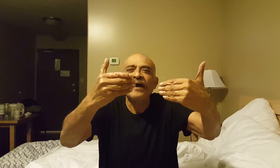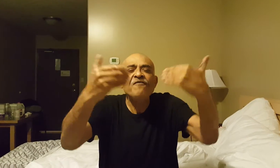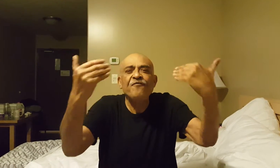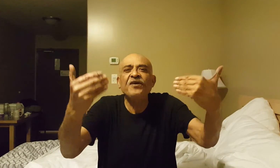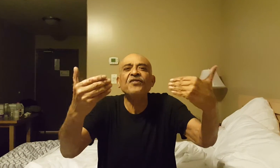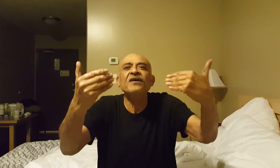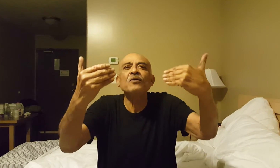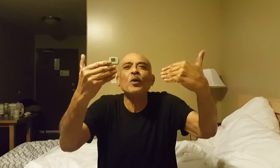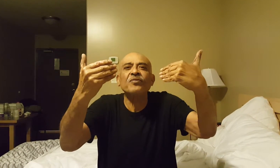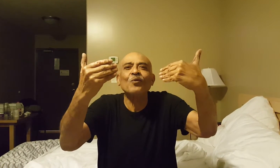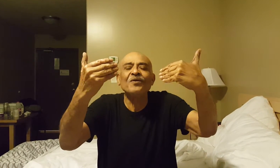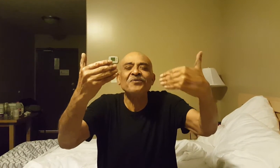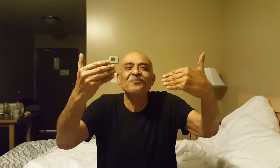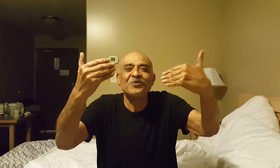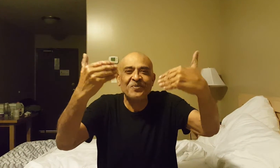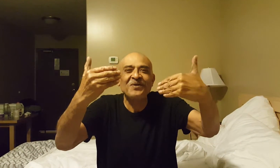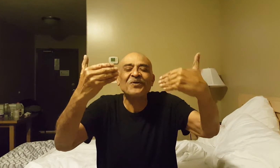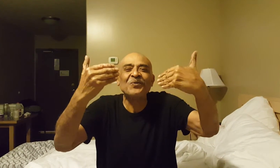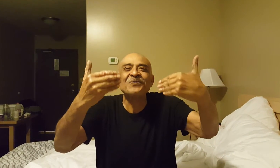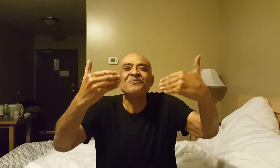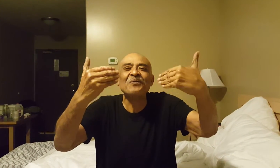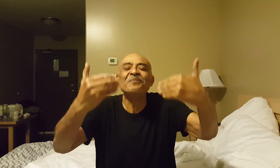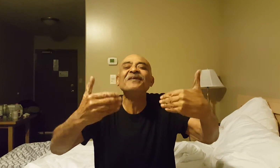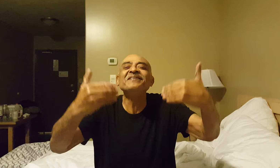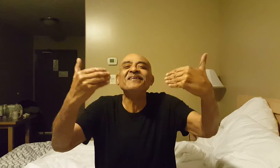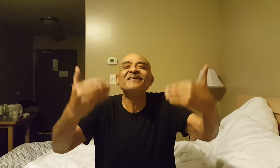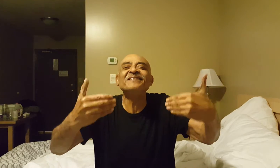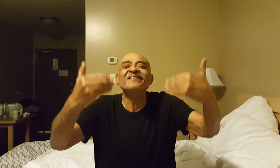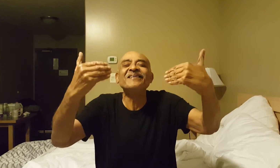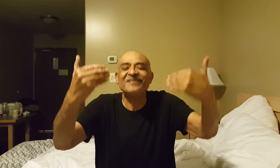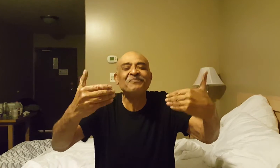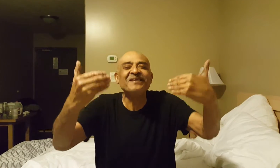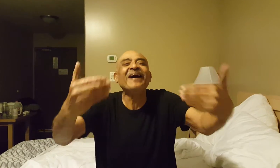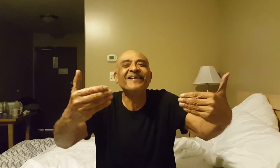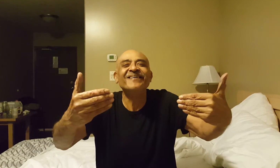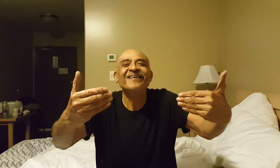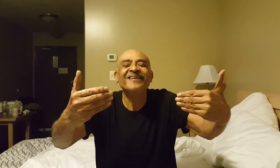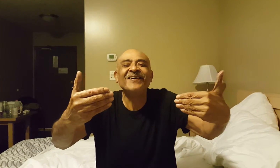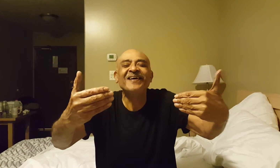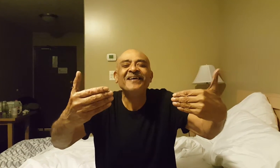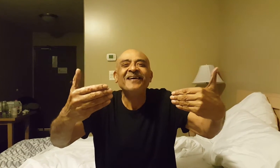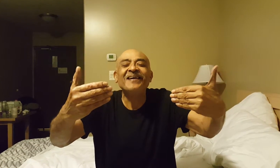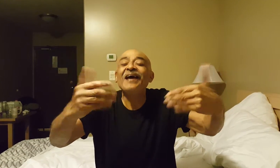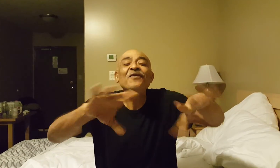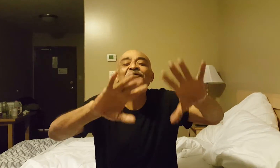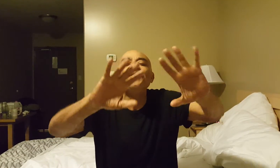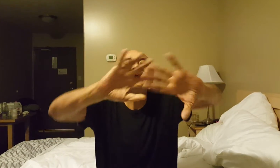Everything... To me what quantum probability is is simply that, okay, and everything